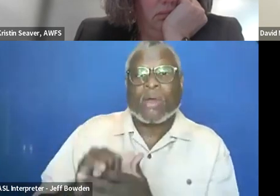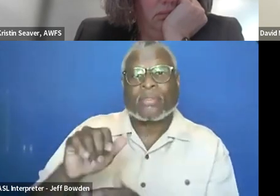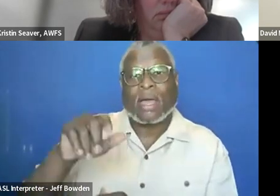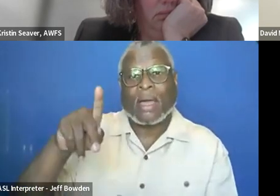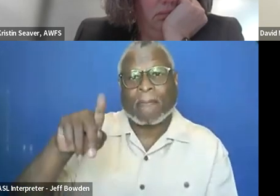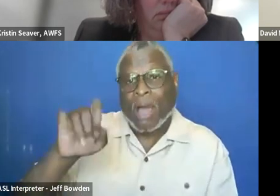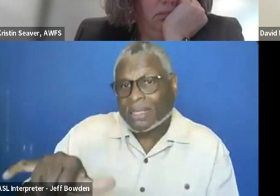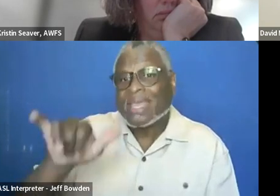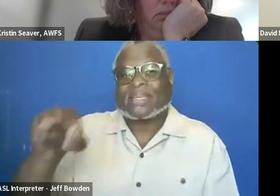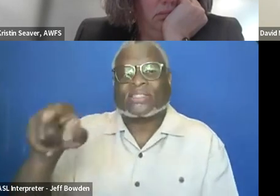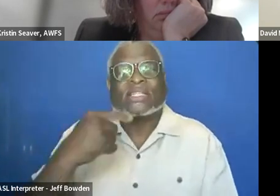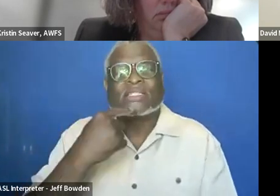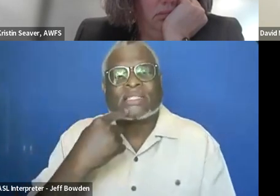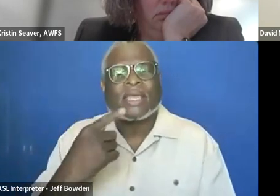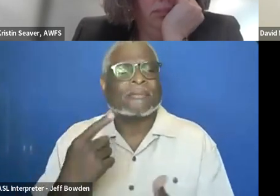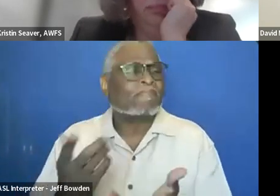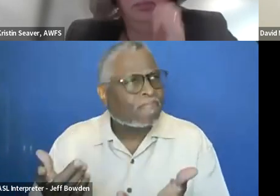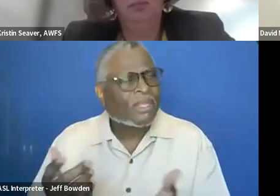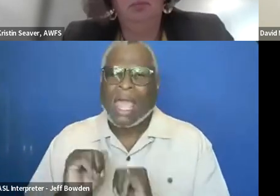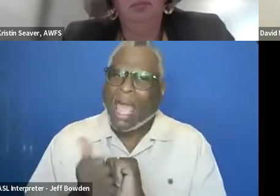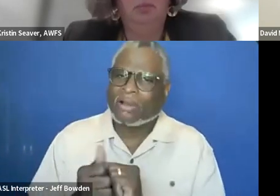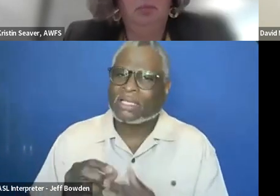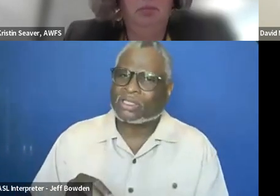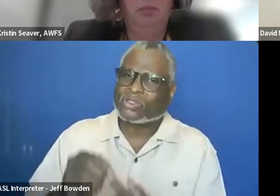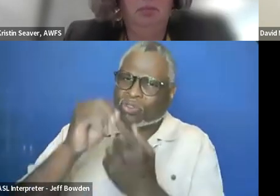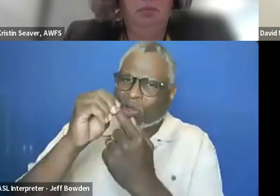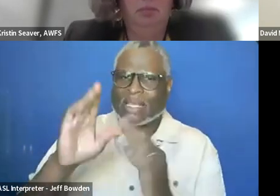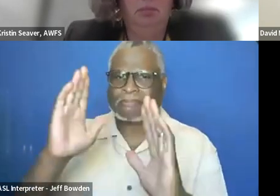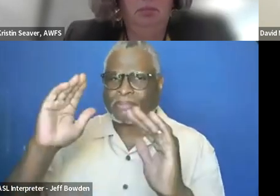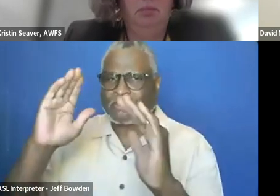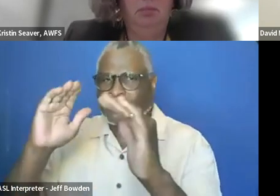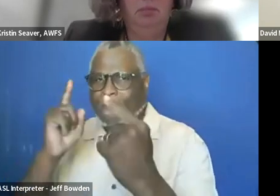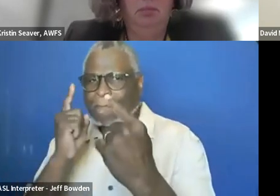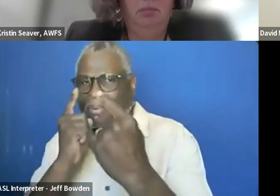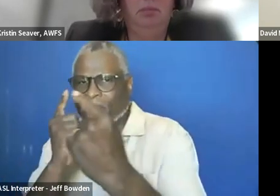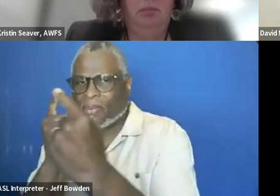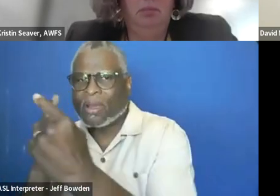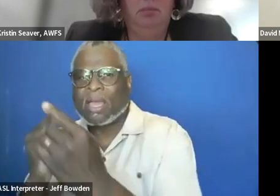And she was talking about how there are certain expectations for purchasing biobased